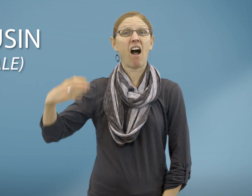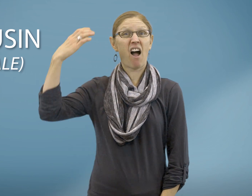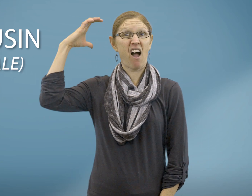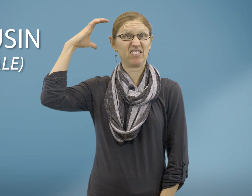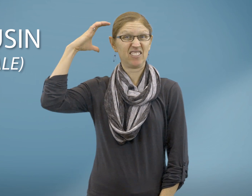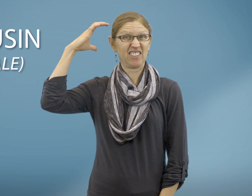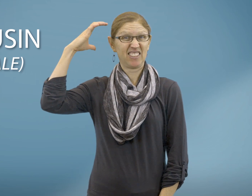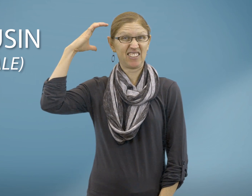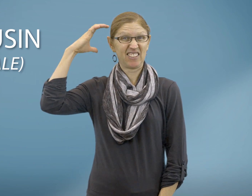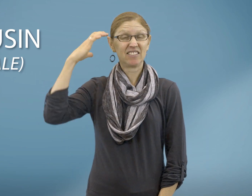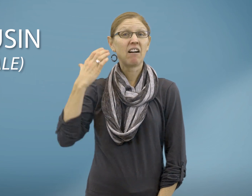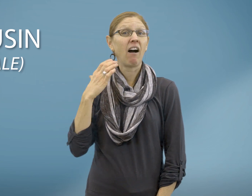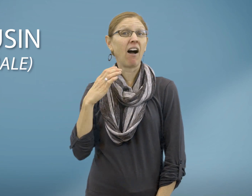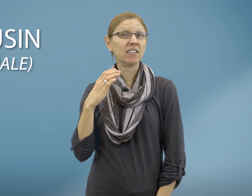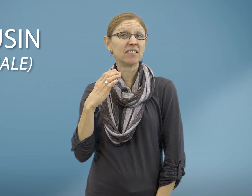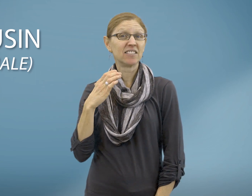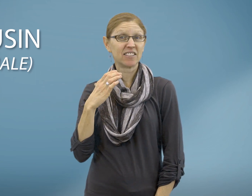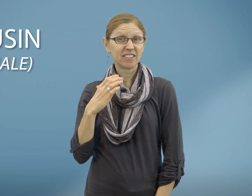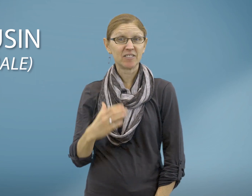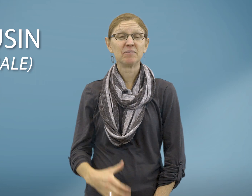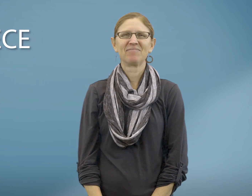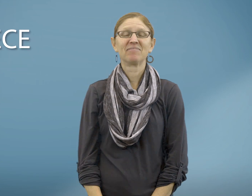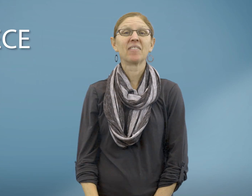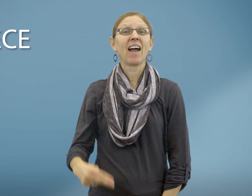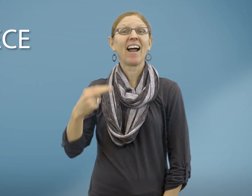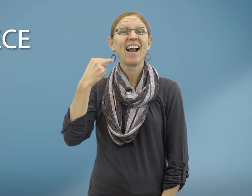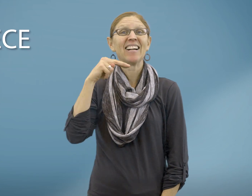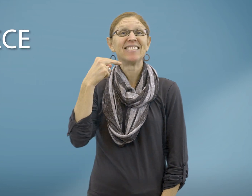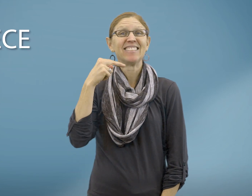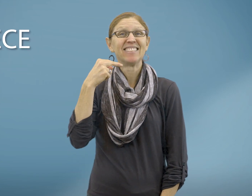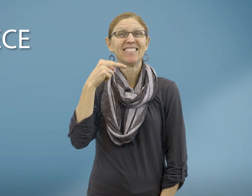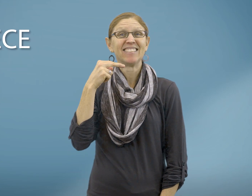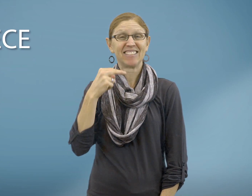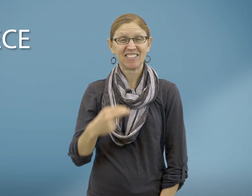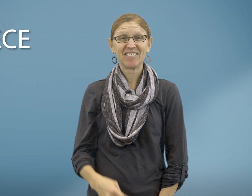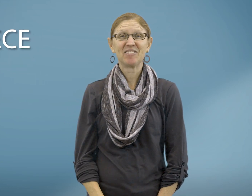Cousin Niece